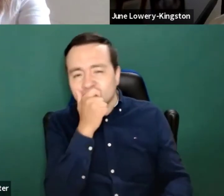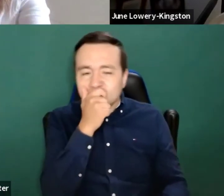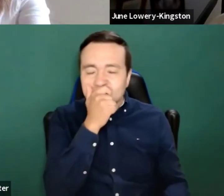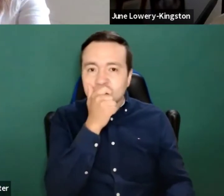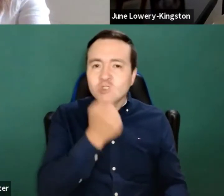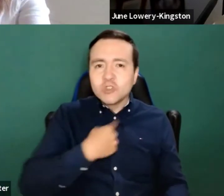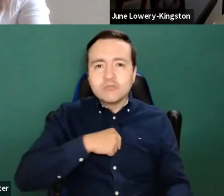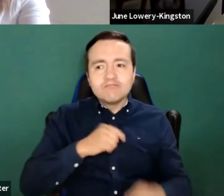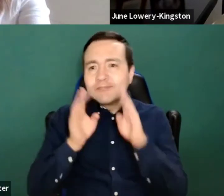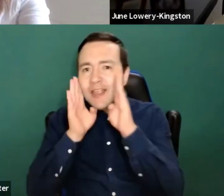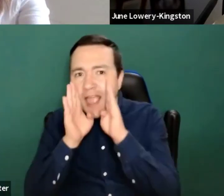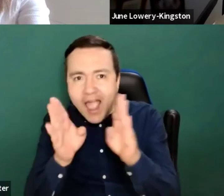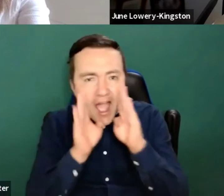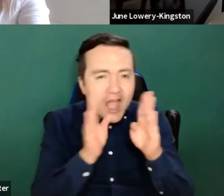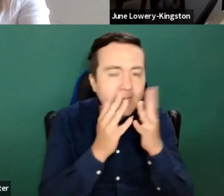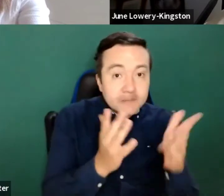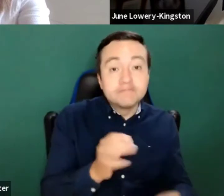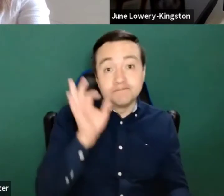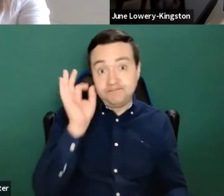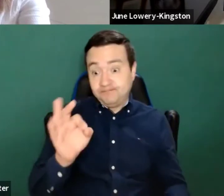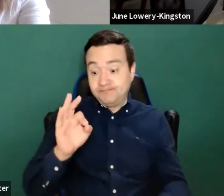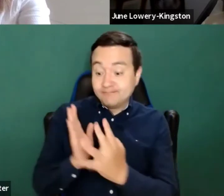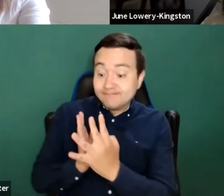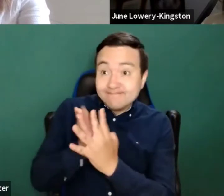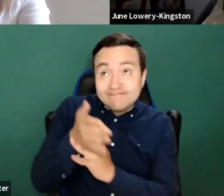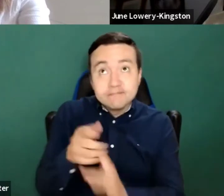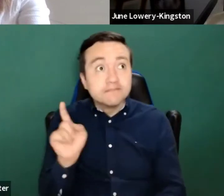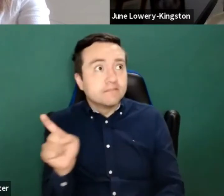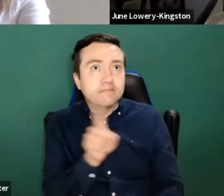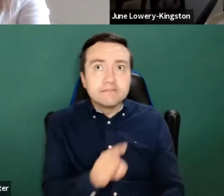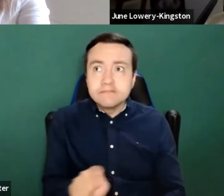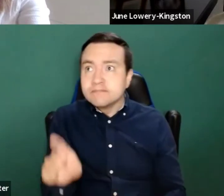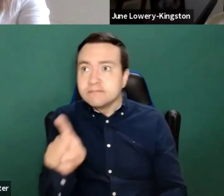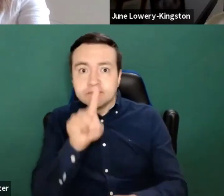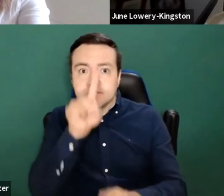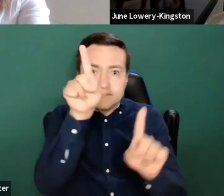Because navigation isn't strictly speaking, really a technical issue, it's much more a